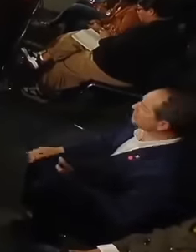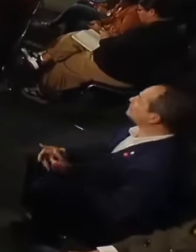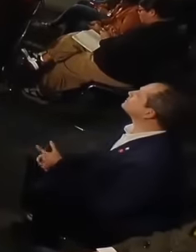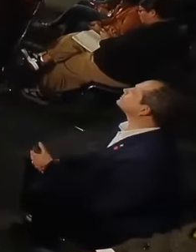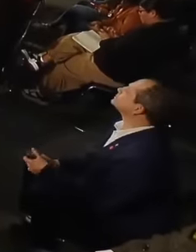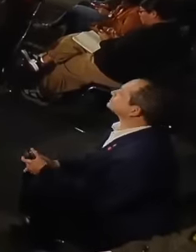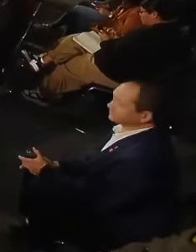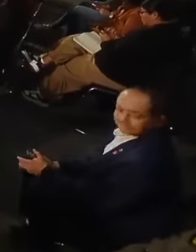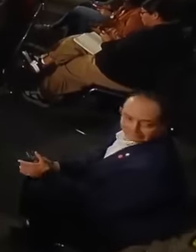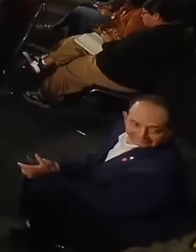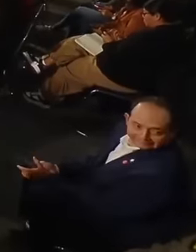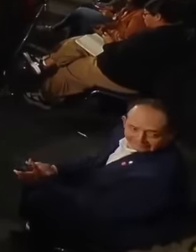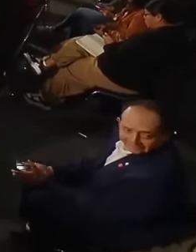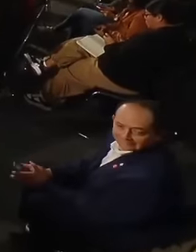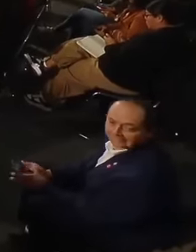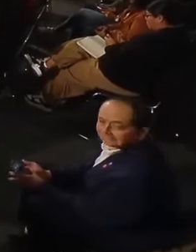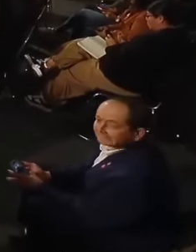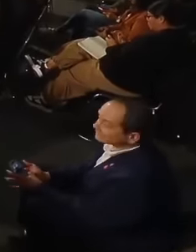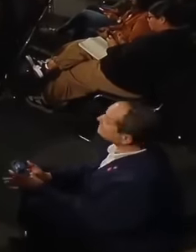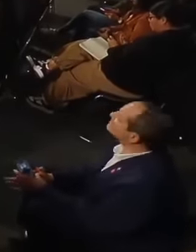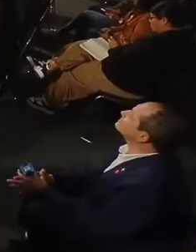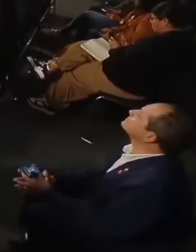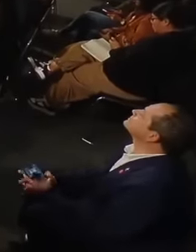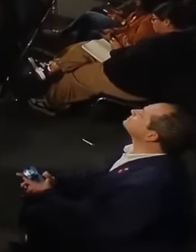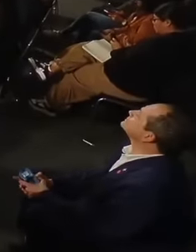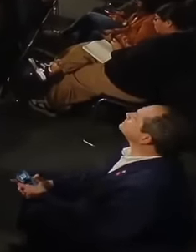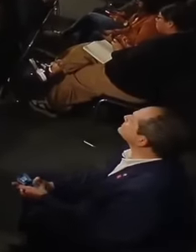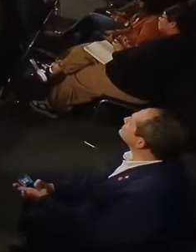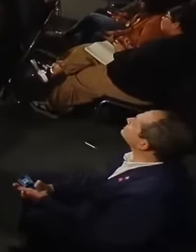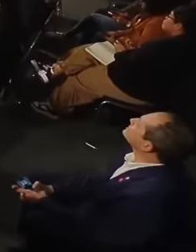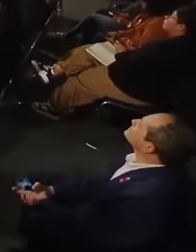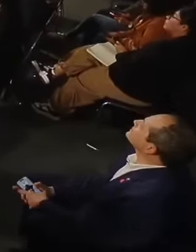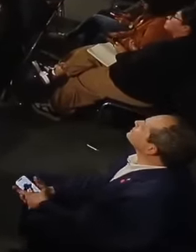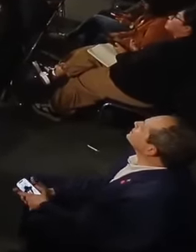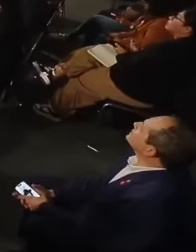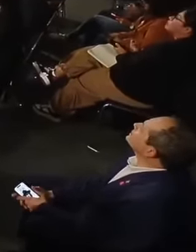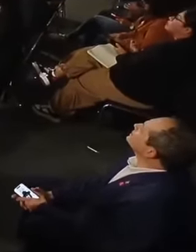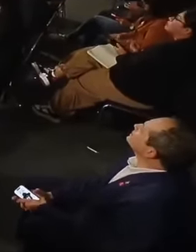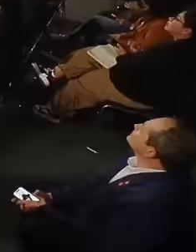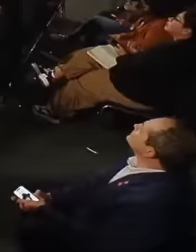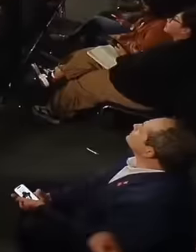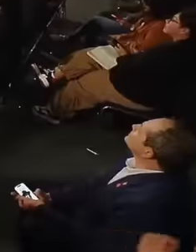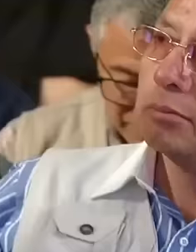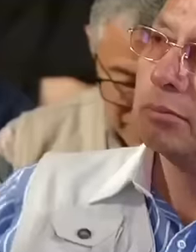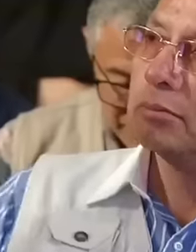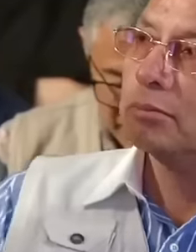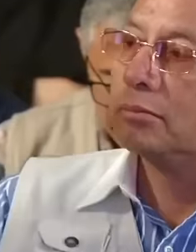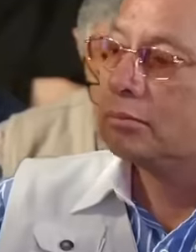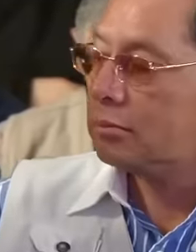ide Ramírez independent reporter yes about security about the four issues that are mentioned,